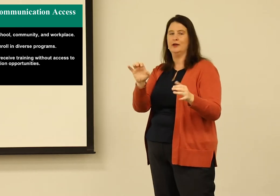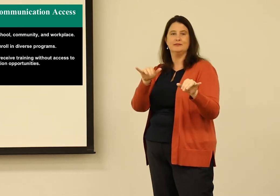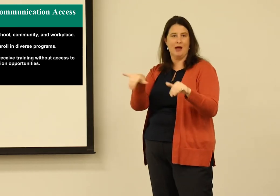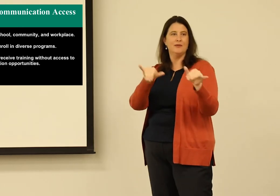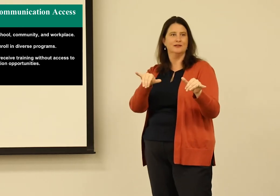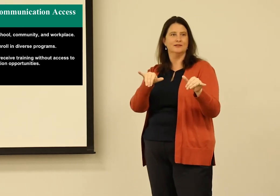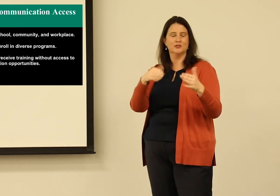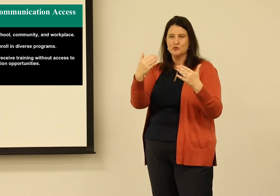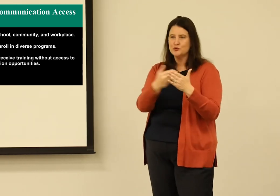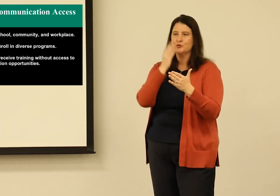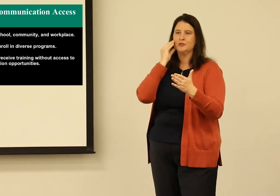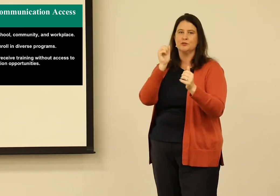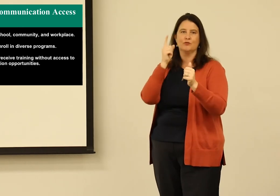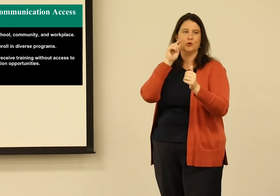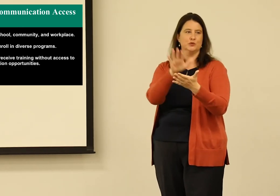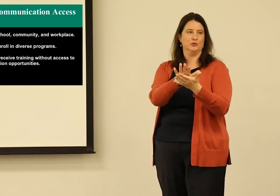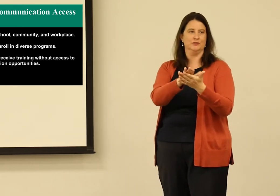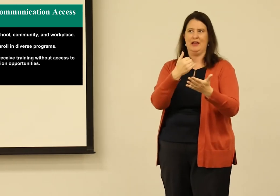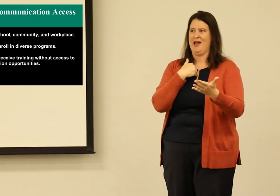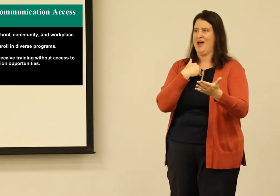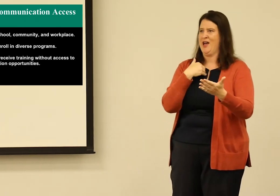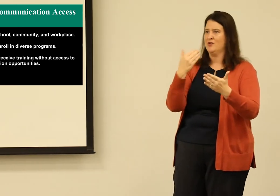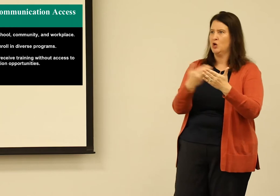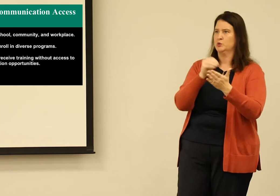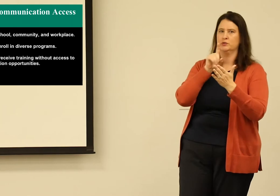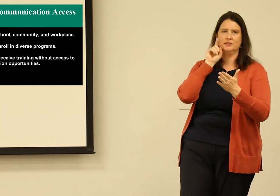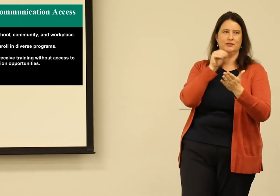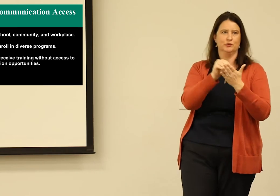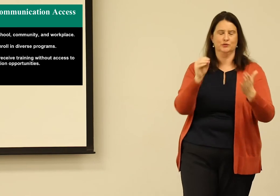"We have a deaf student for the first time. "What are we doing? What do we do with this student?"